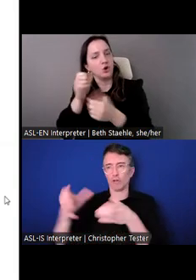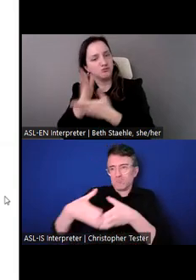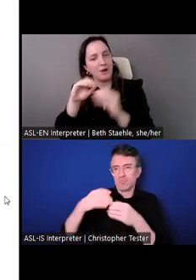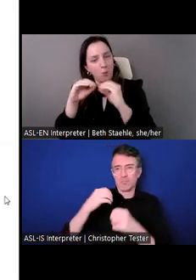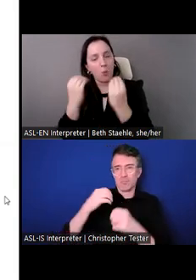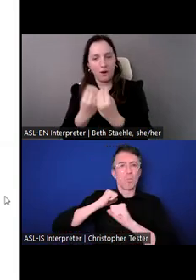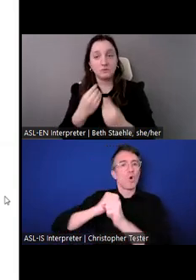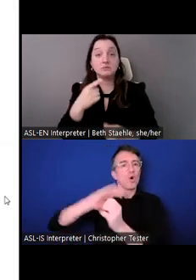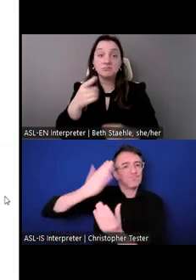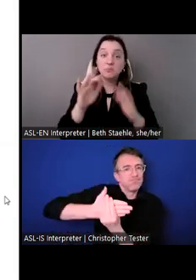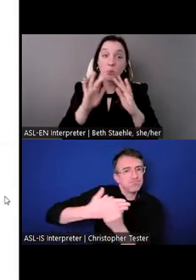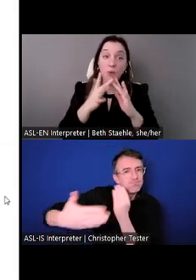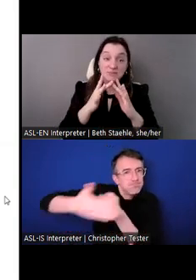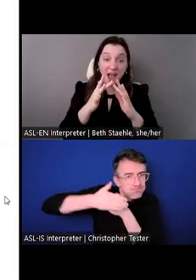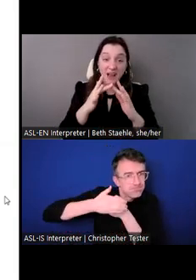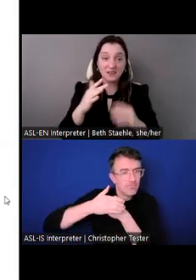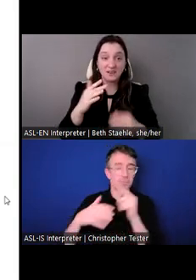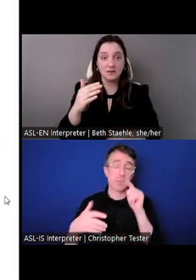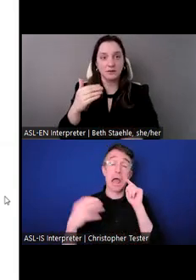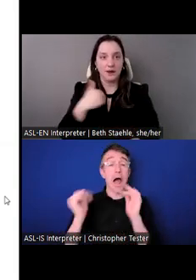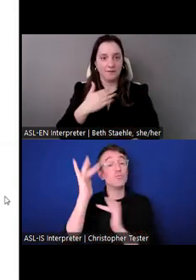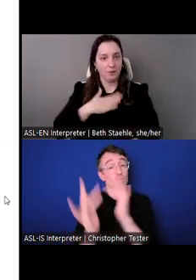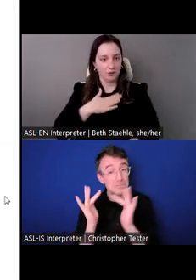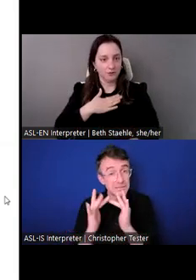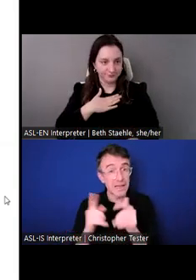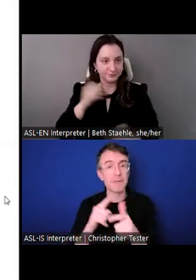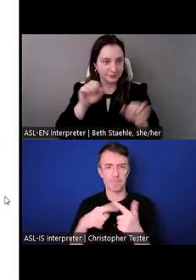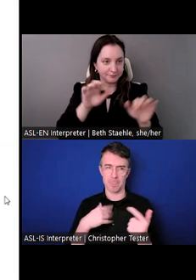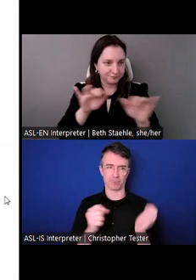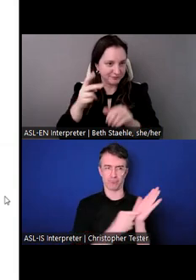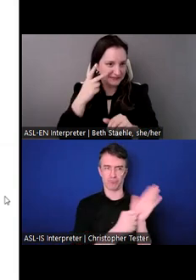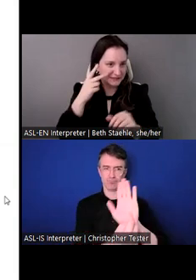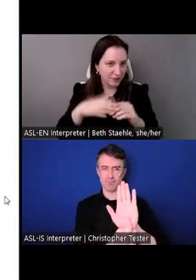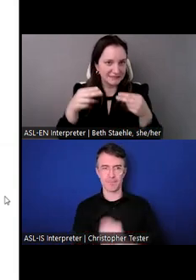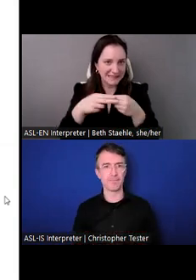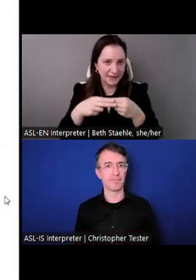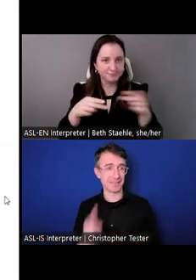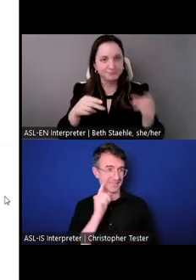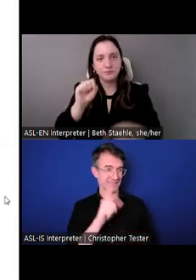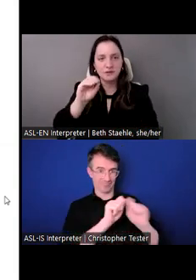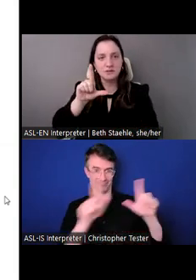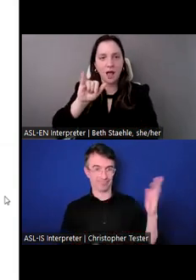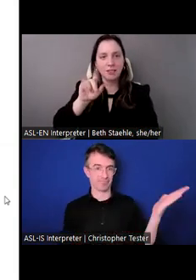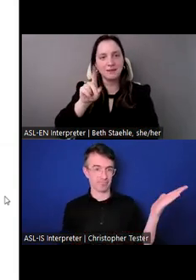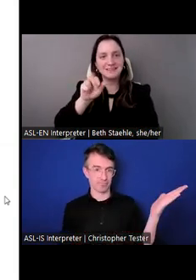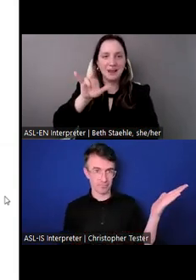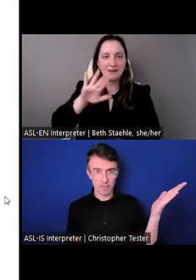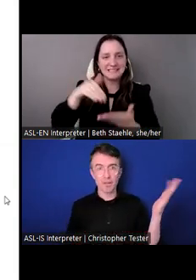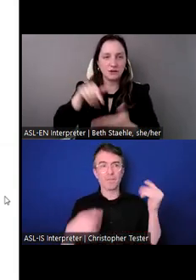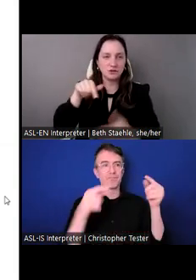I'm the Deputy Director for organizational development, but that also includes recruitment,